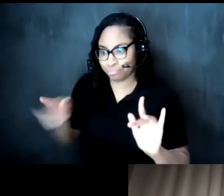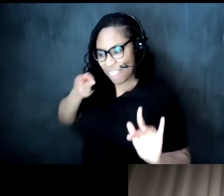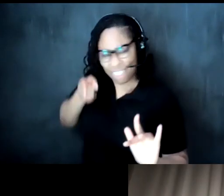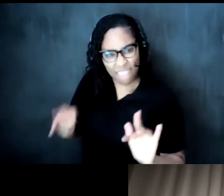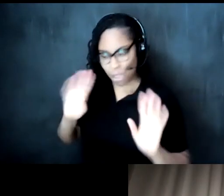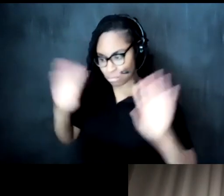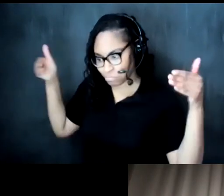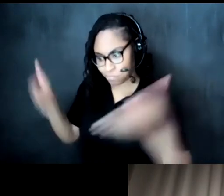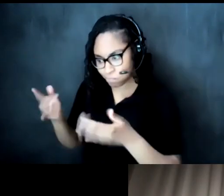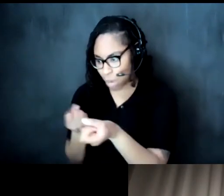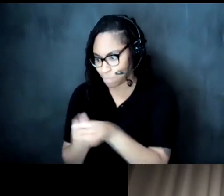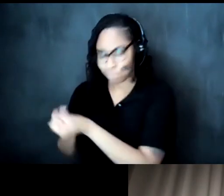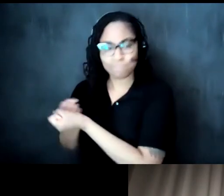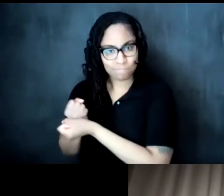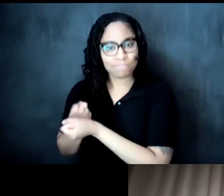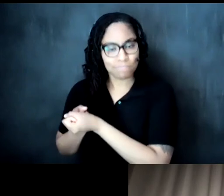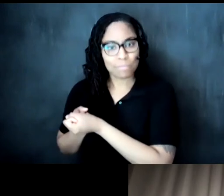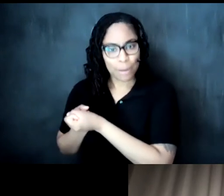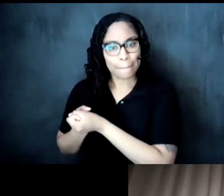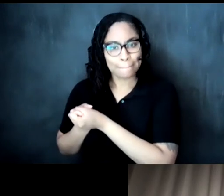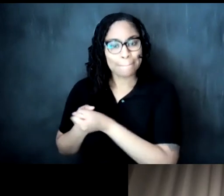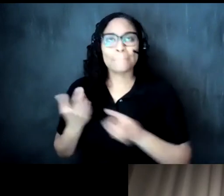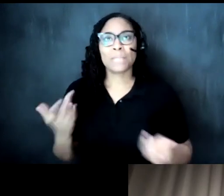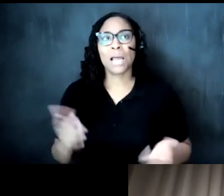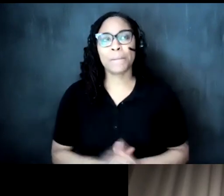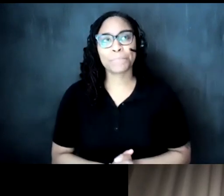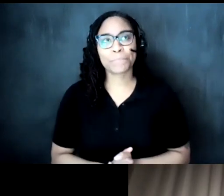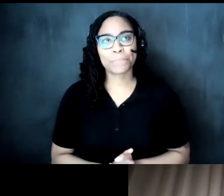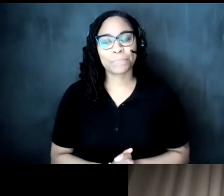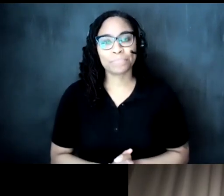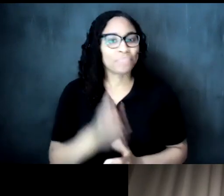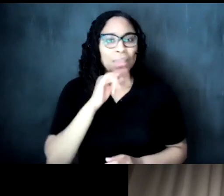by not forsaking i mean it has to be more than just having a one-off conversation in certain in